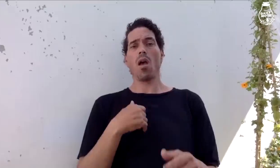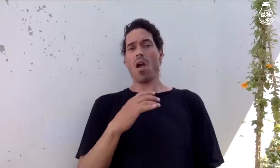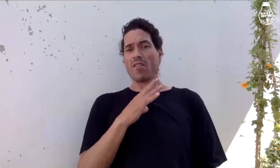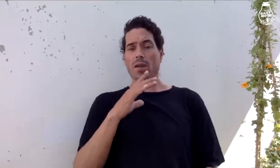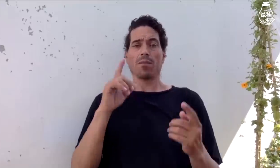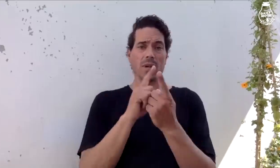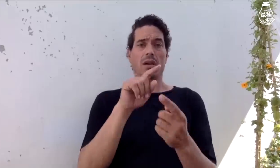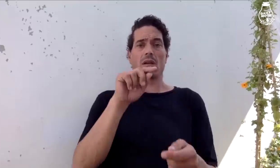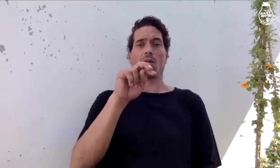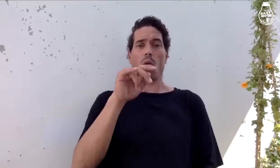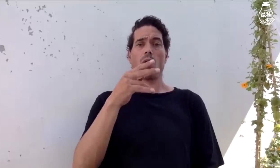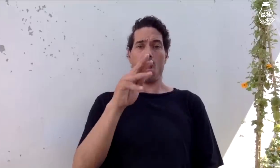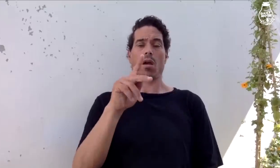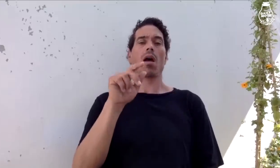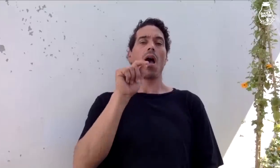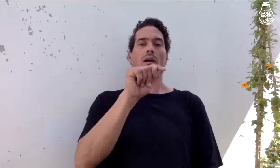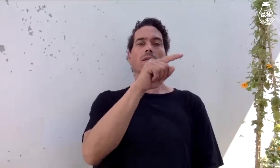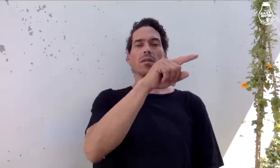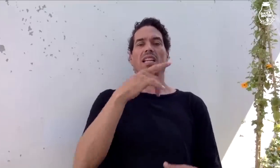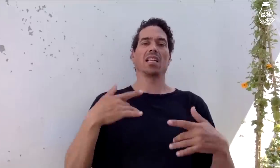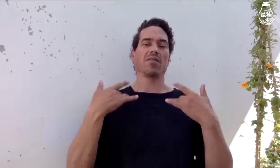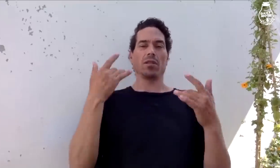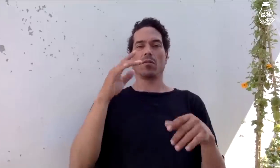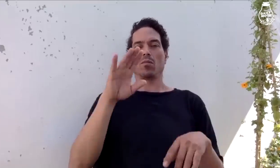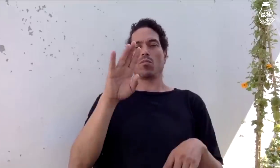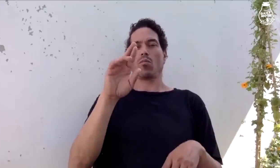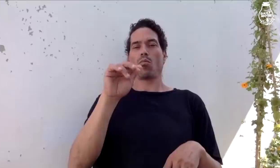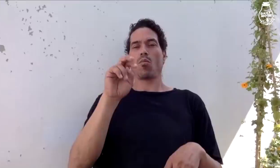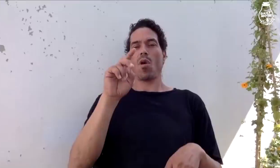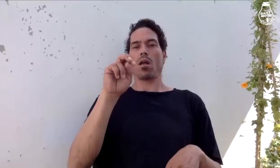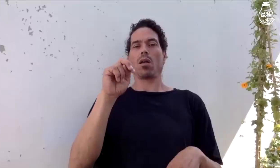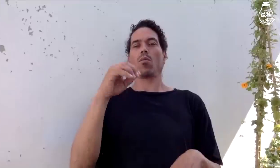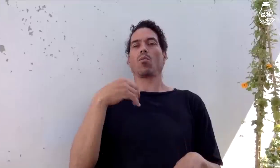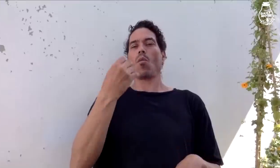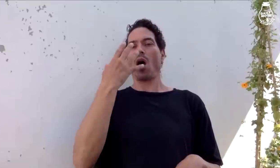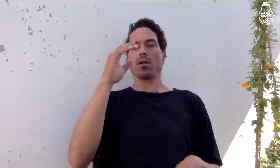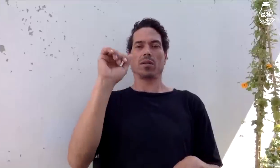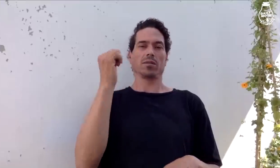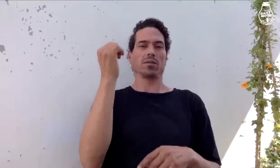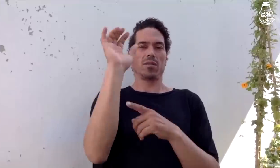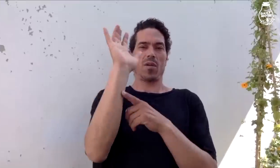I formally met Tony Hawk at an event for Brandon White's